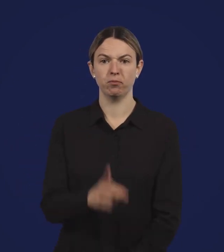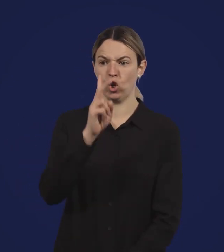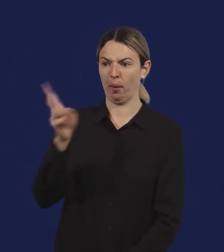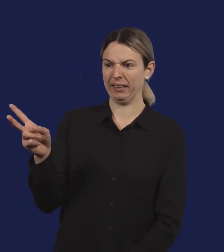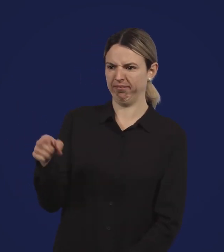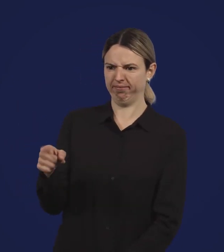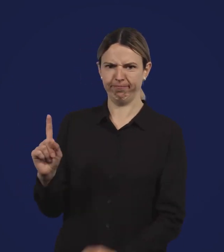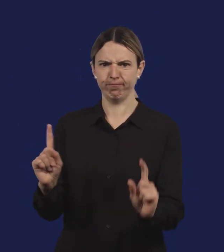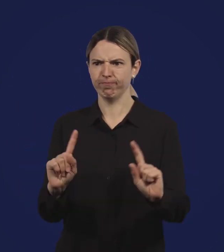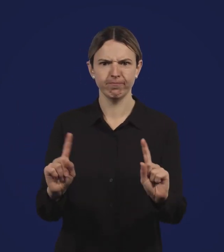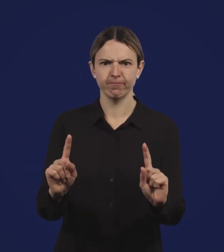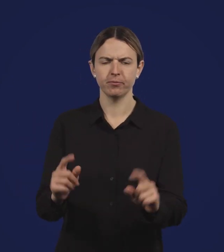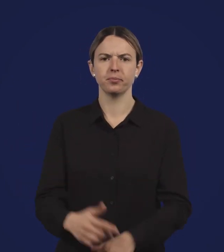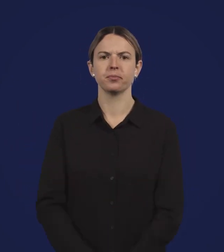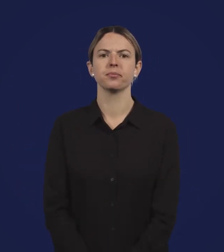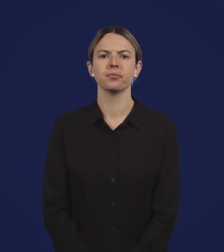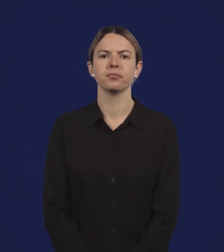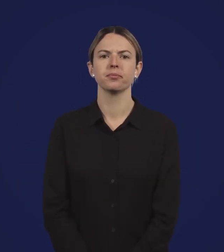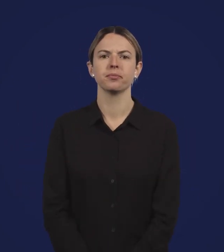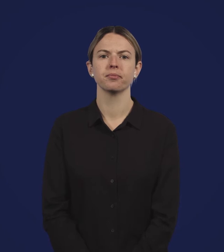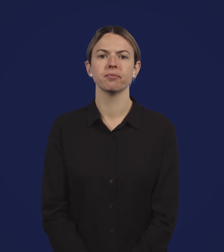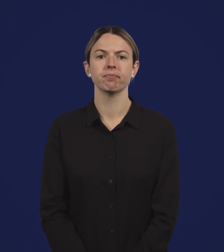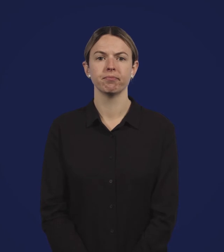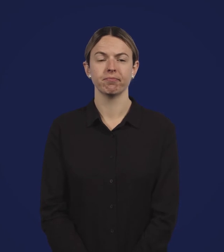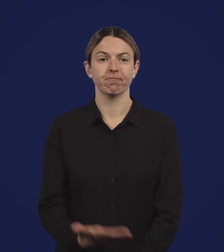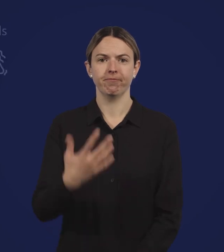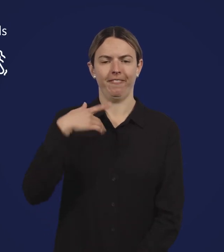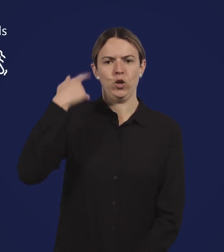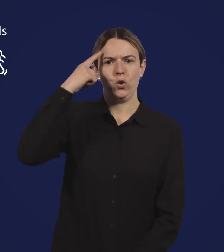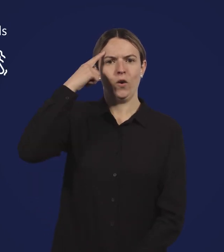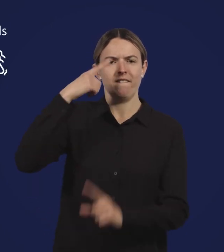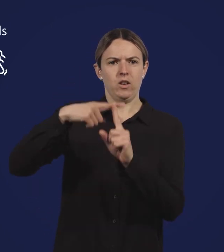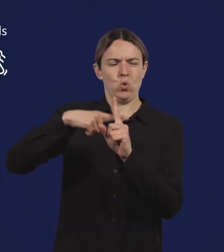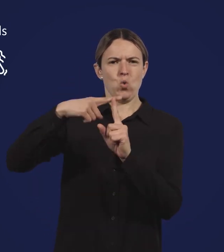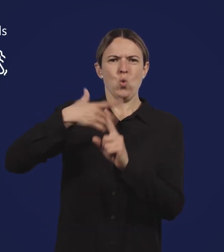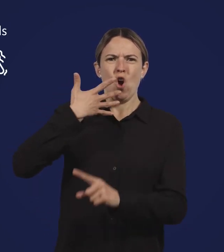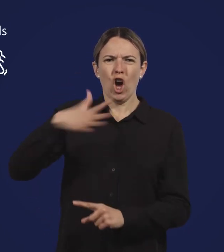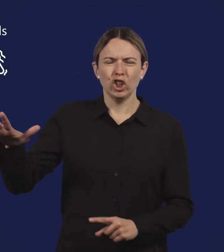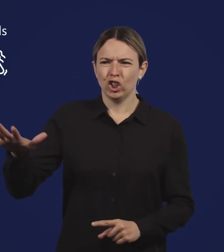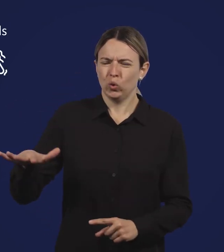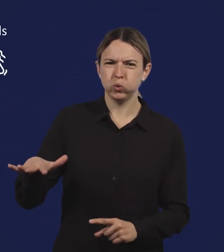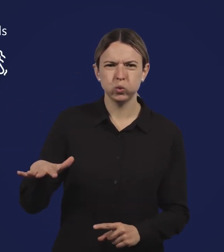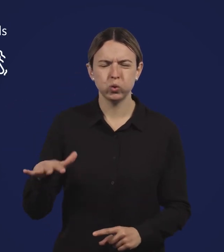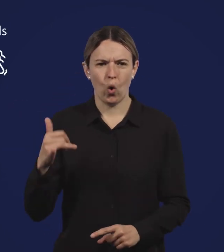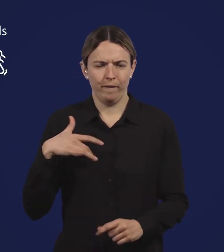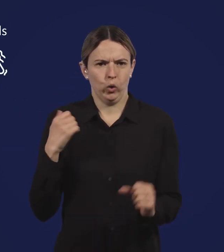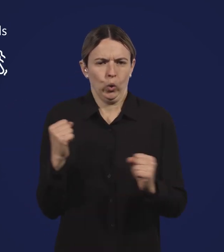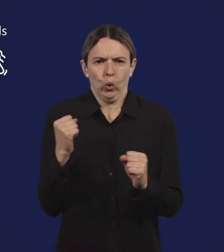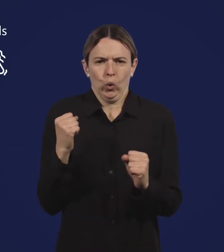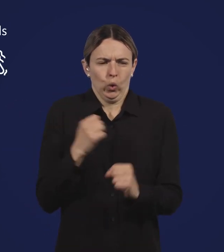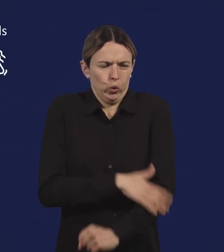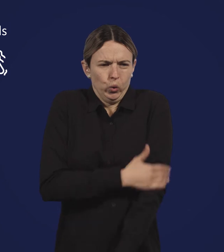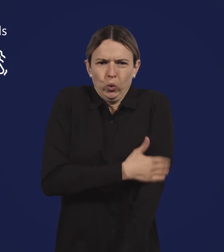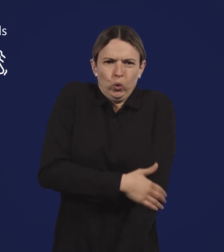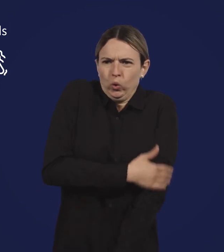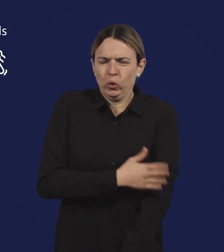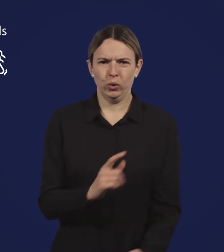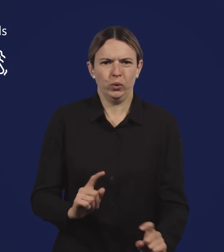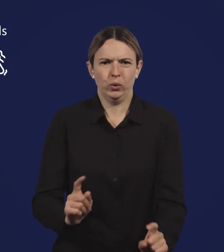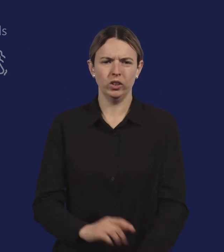Common side effects are: Fever, or feeling hot or cold;